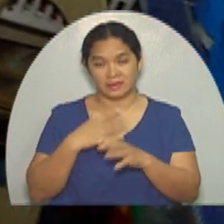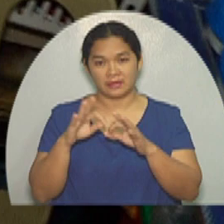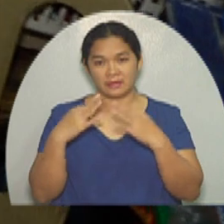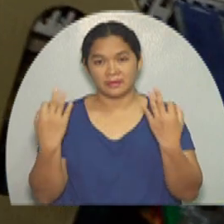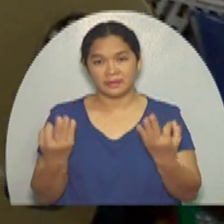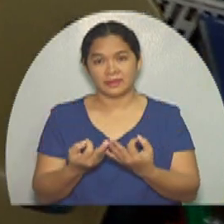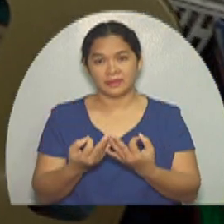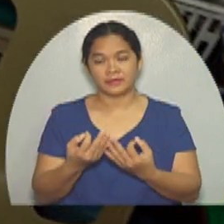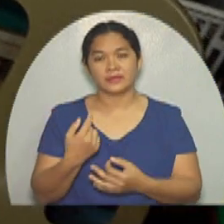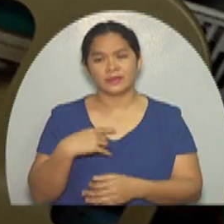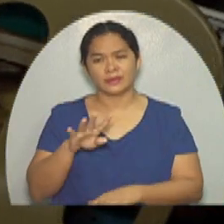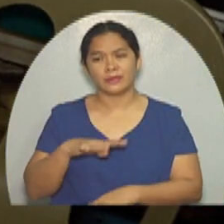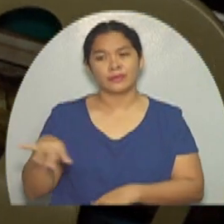There are four of us,